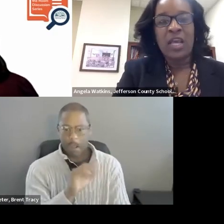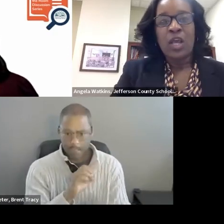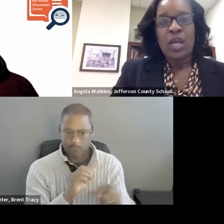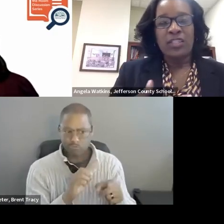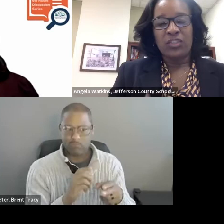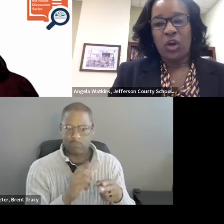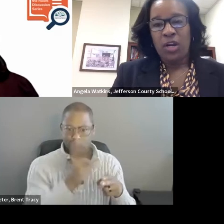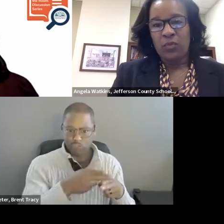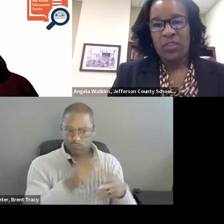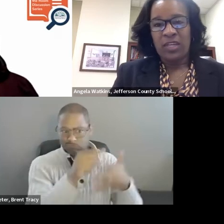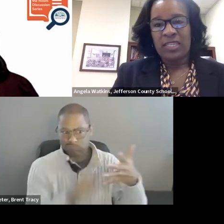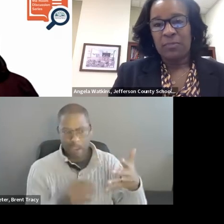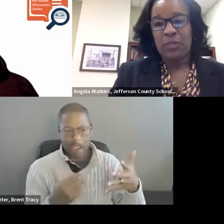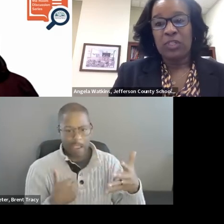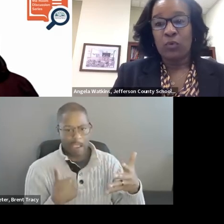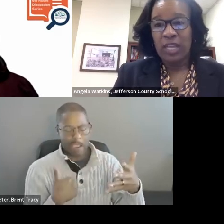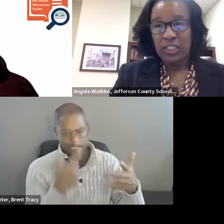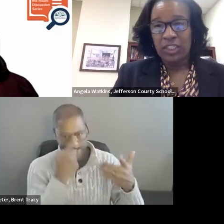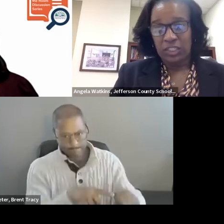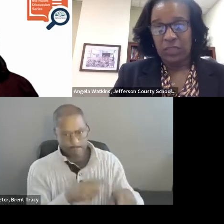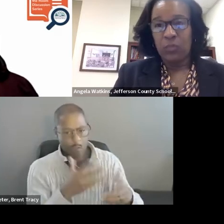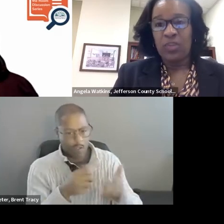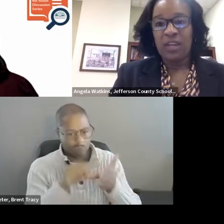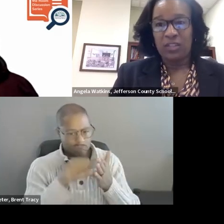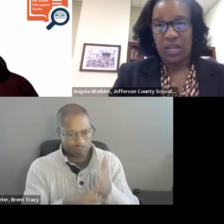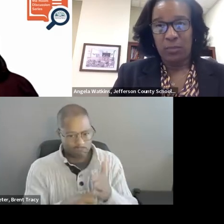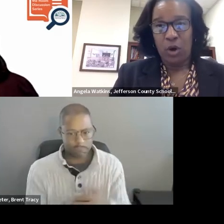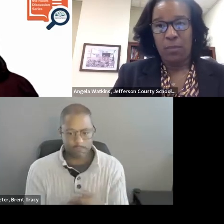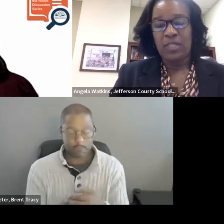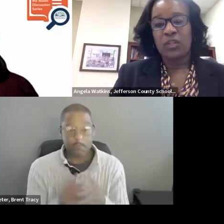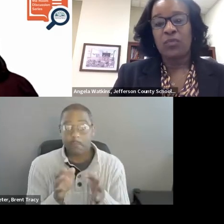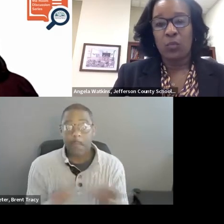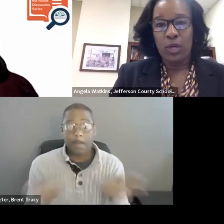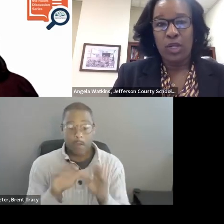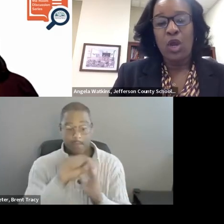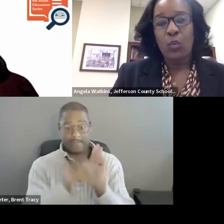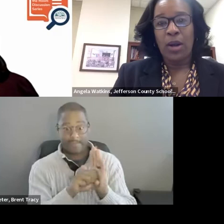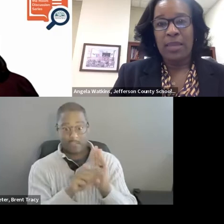It started with us building a relationship with our State Department so that we were